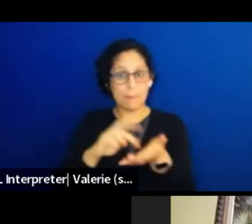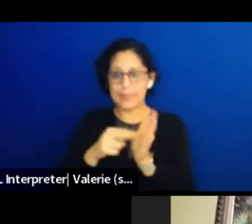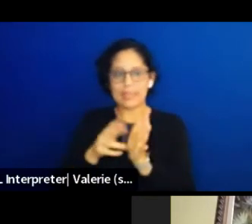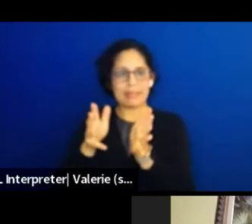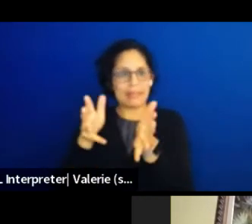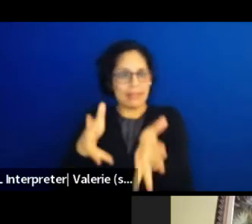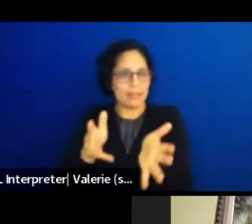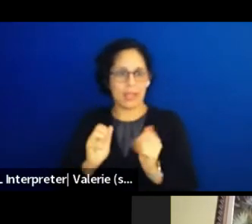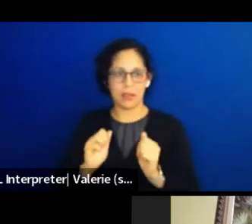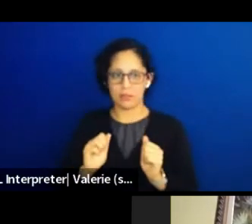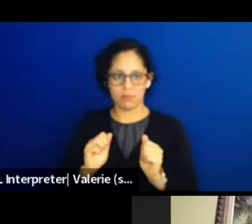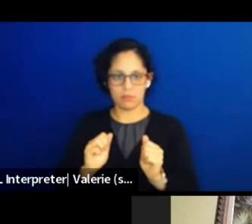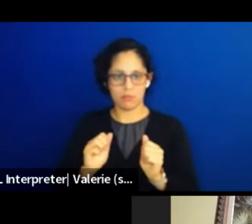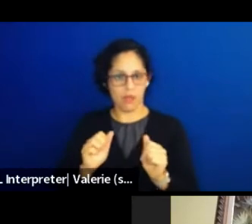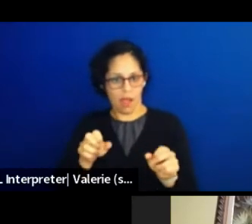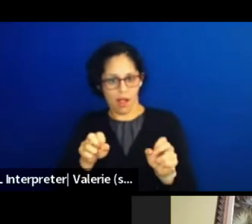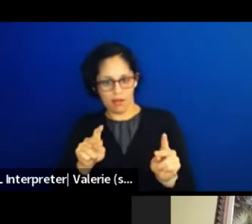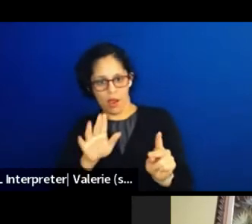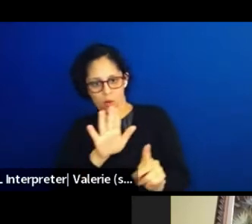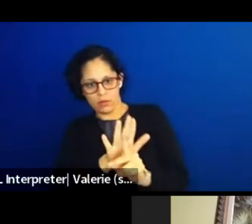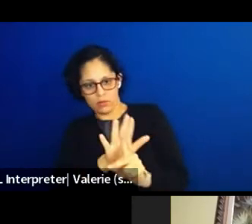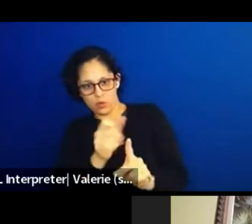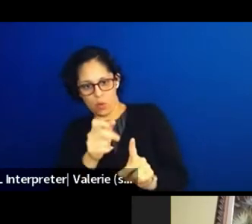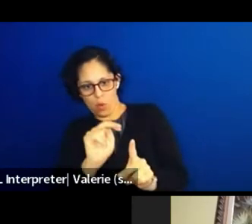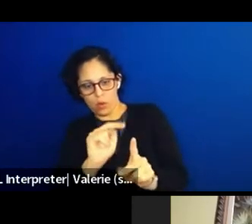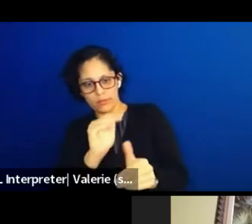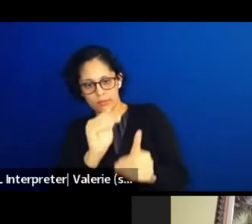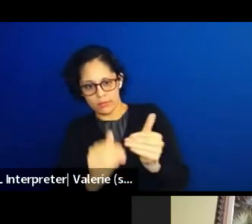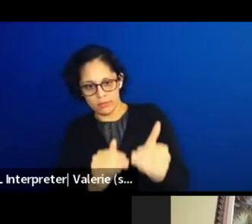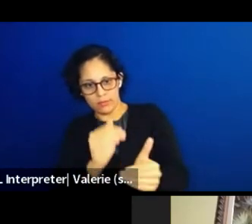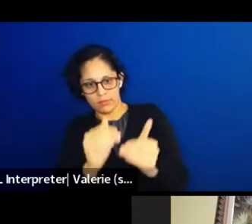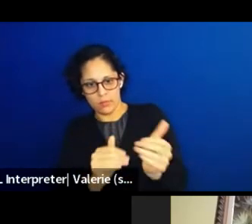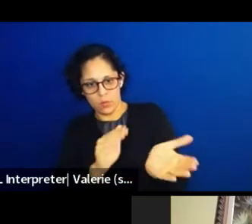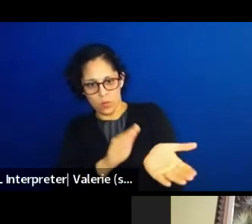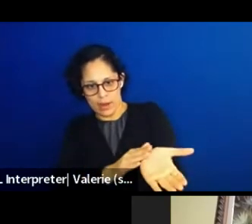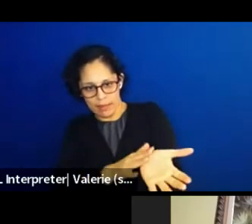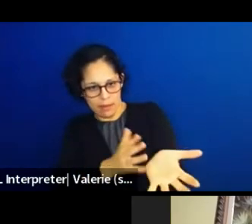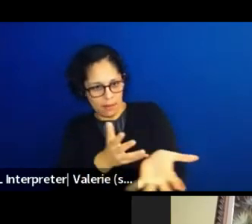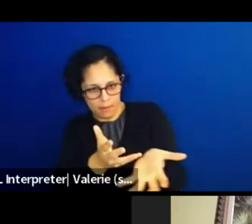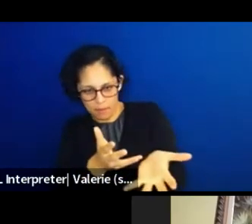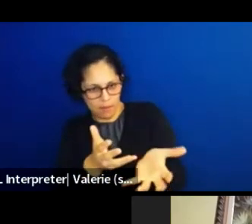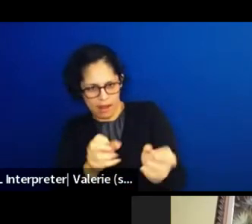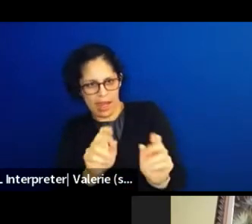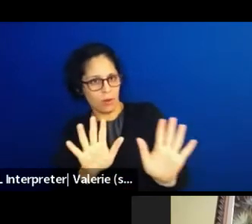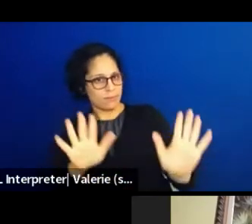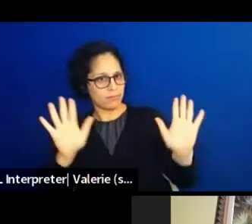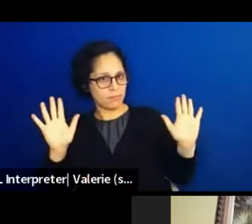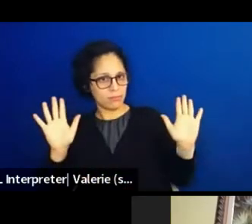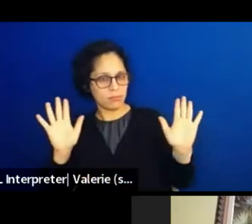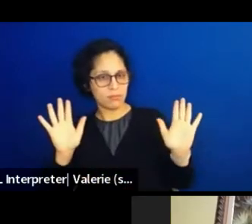and support nature's rhythms. Like who do I work for? Like what I do this kind of work,